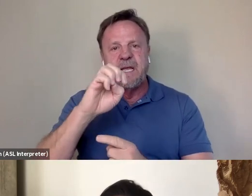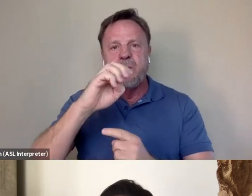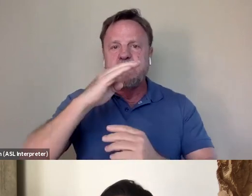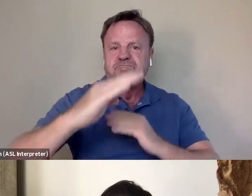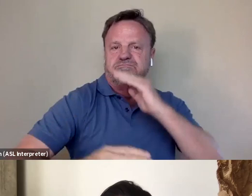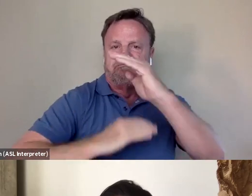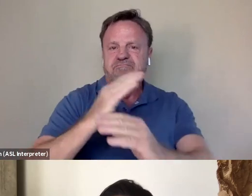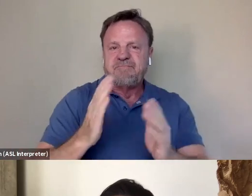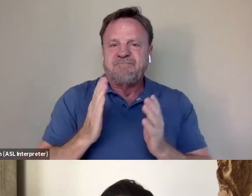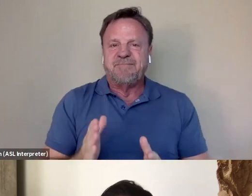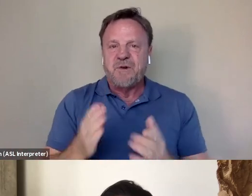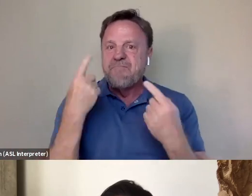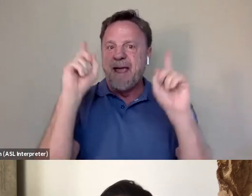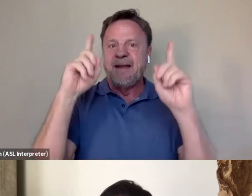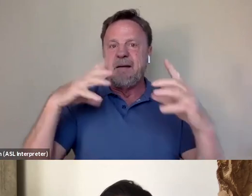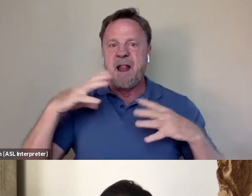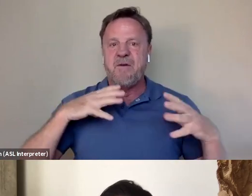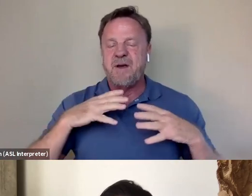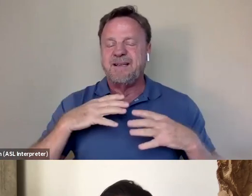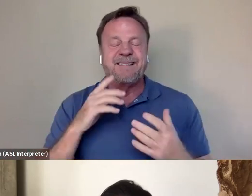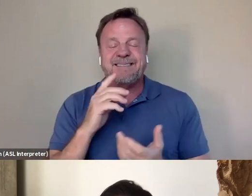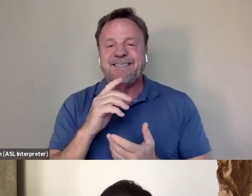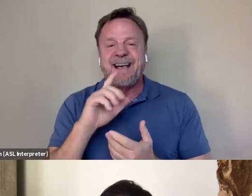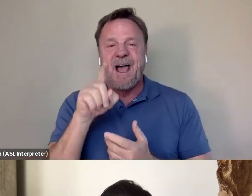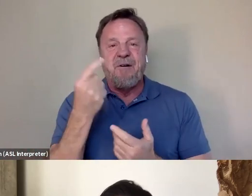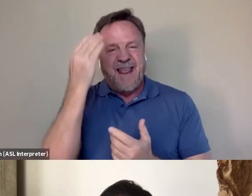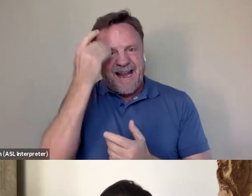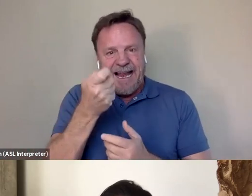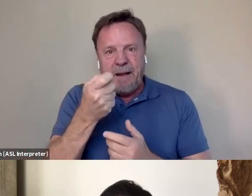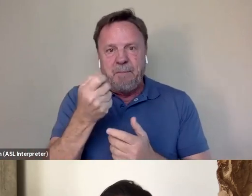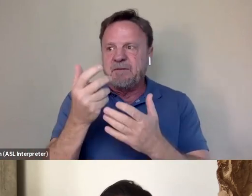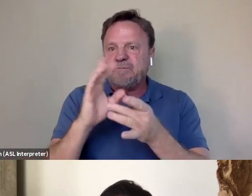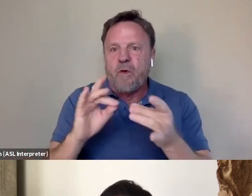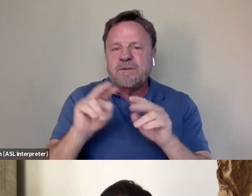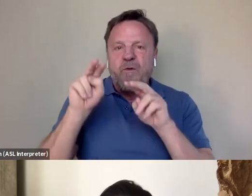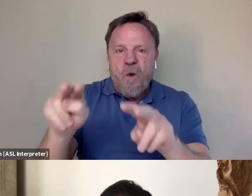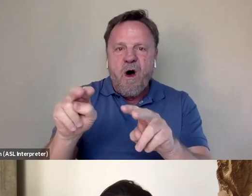who did make it in Hollywood, you know, 'cause I only had the back catalog to watch and you know, this is slightly gender stereotypes,